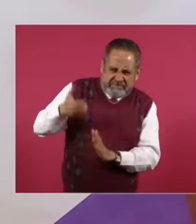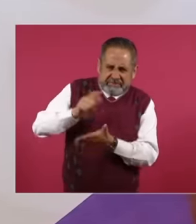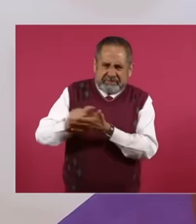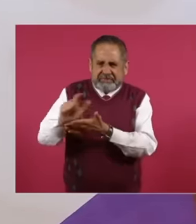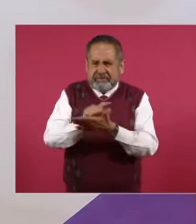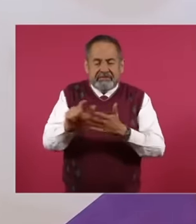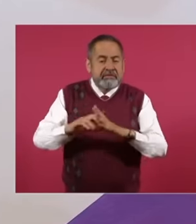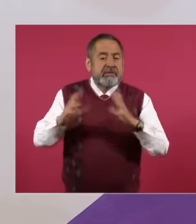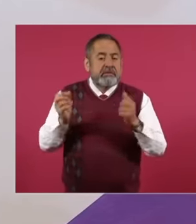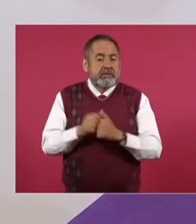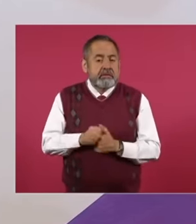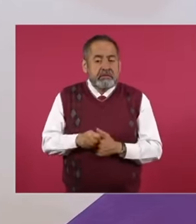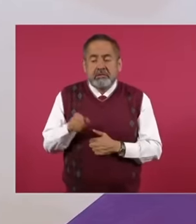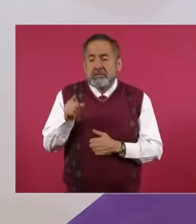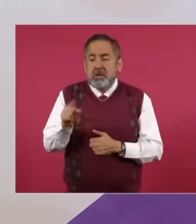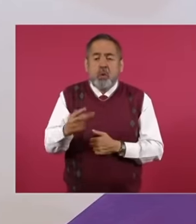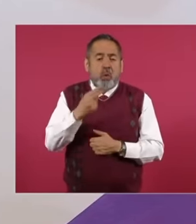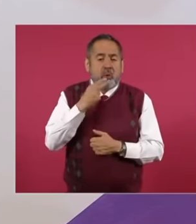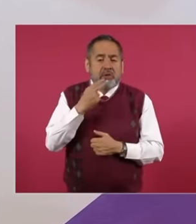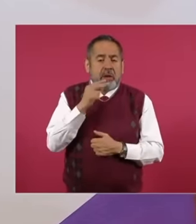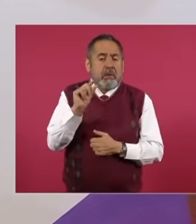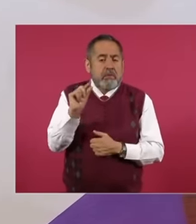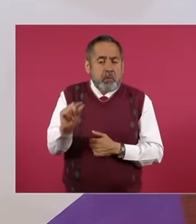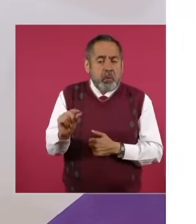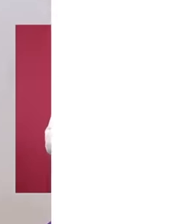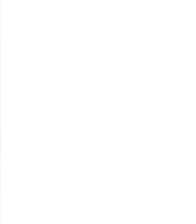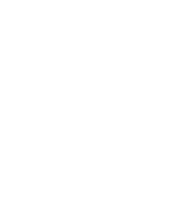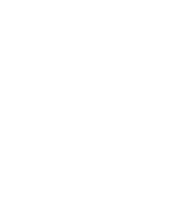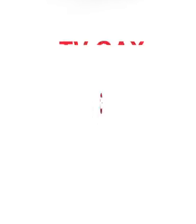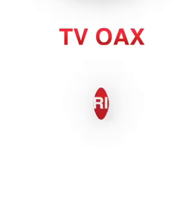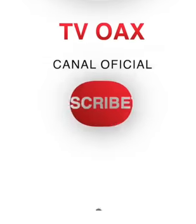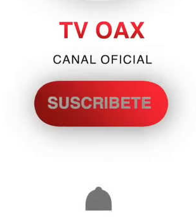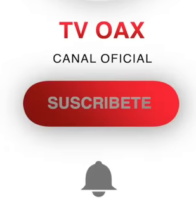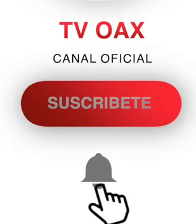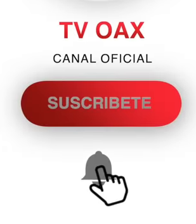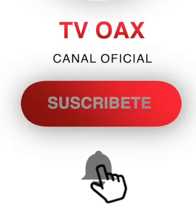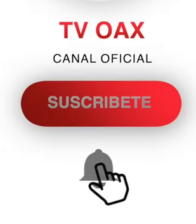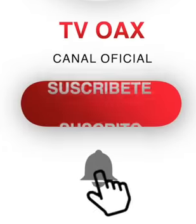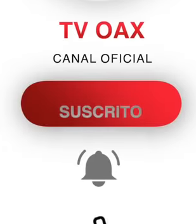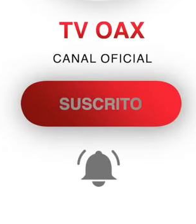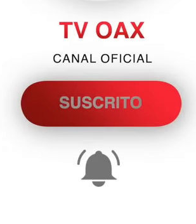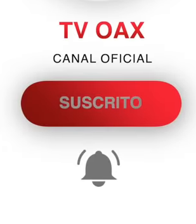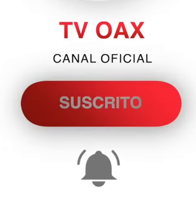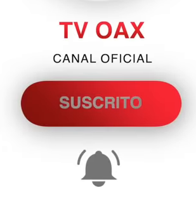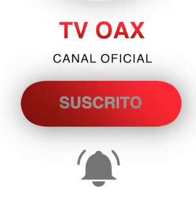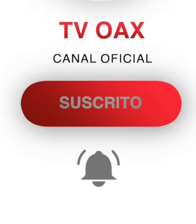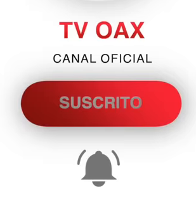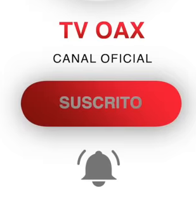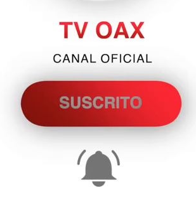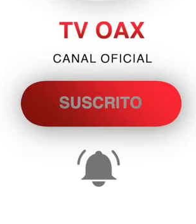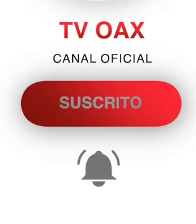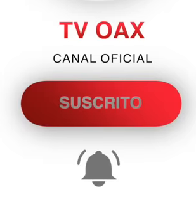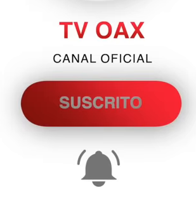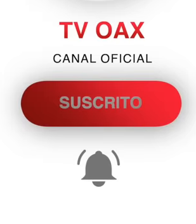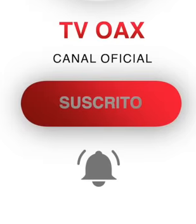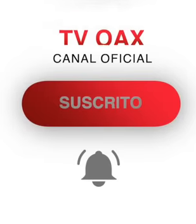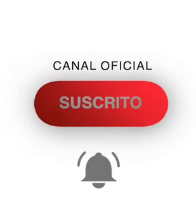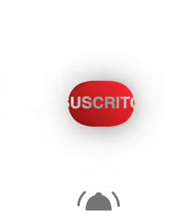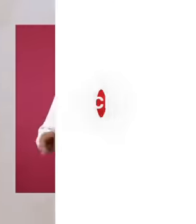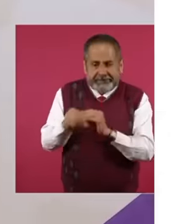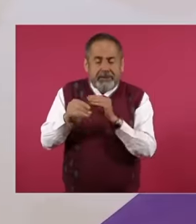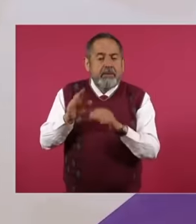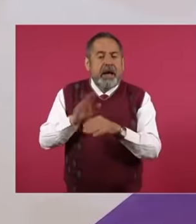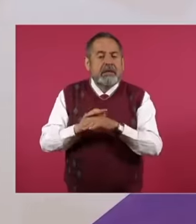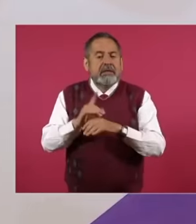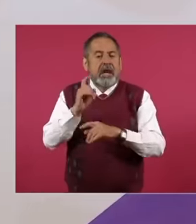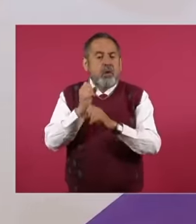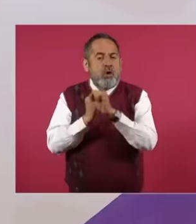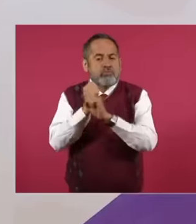low performance but with the With current technologies, we were able to accommodate a submersible dredging pump